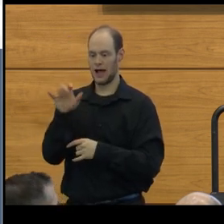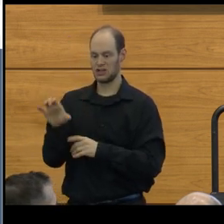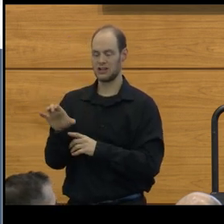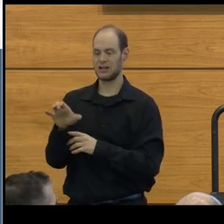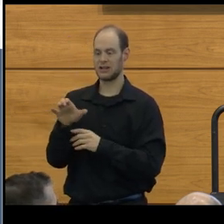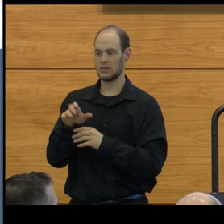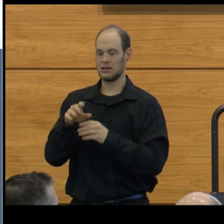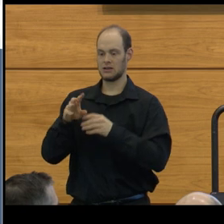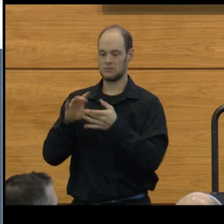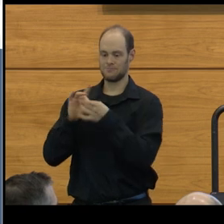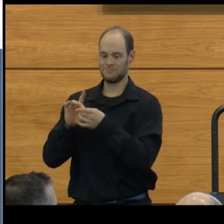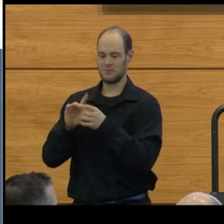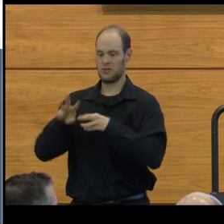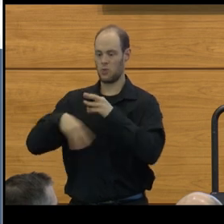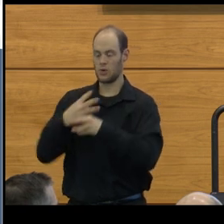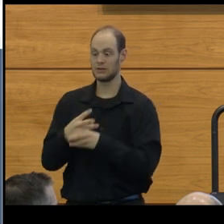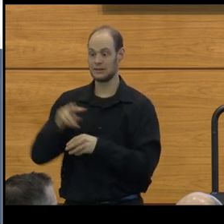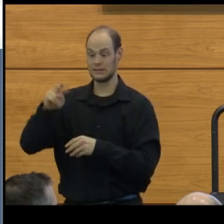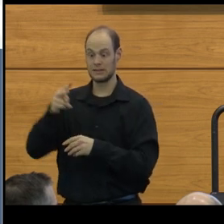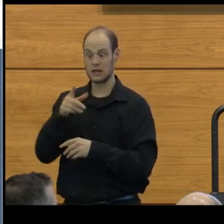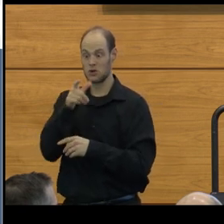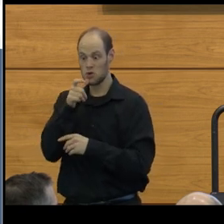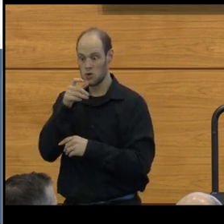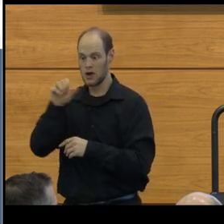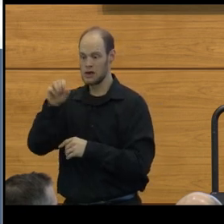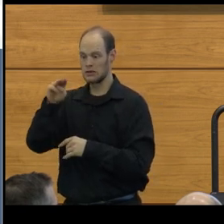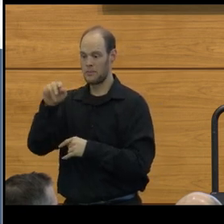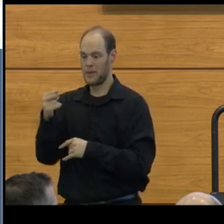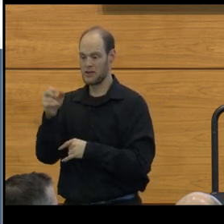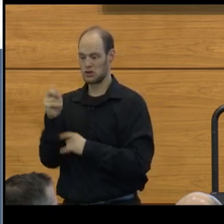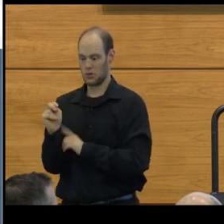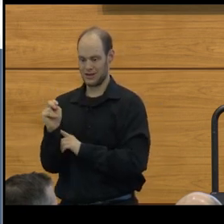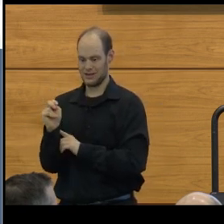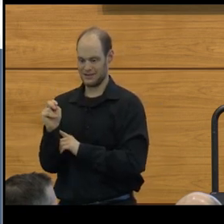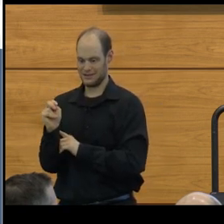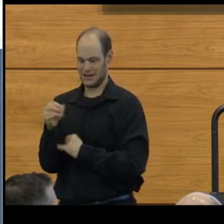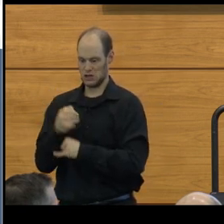in the world, second only to the Smithsonian Institution.